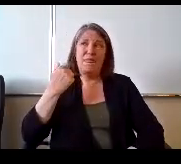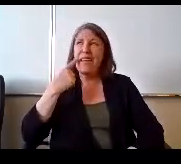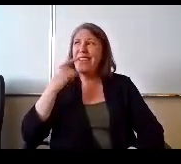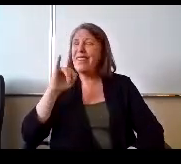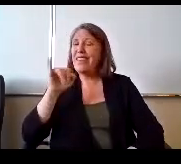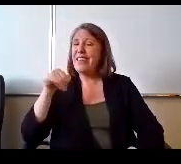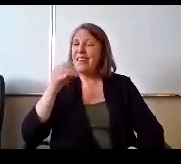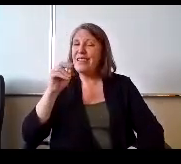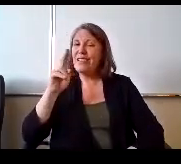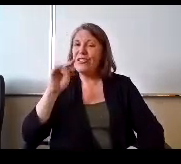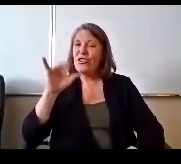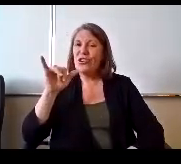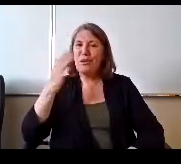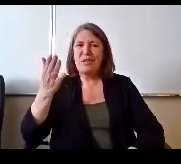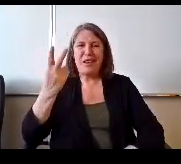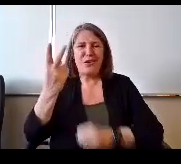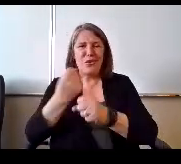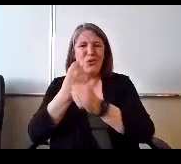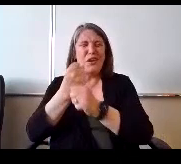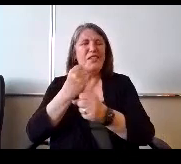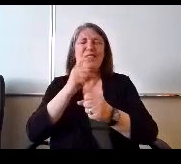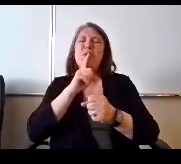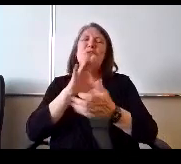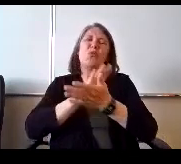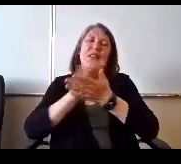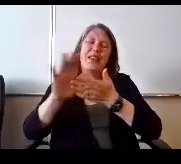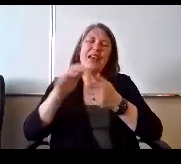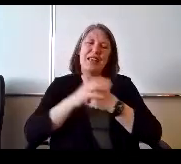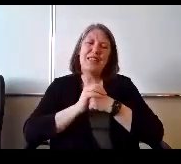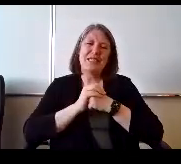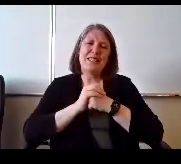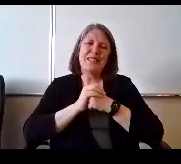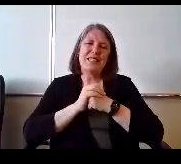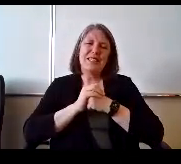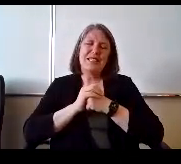So it is a really nice. Double wide,